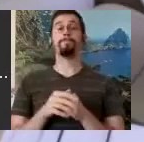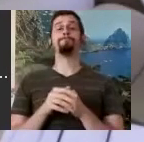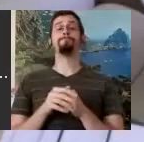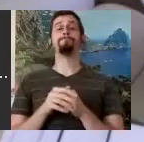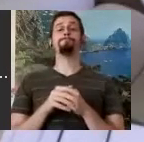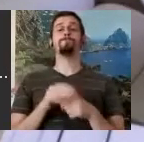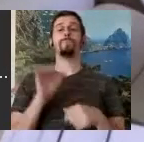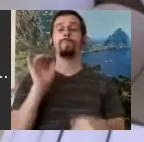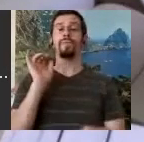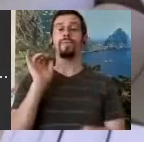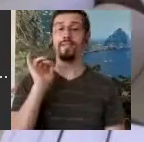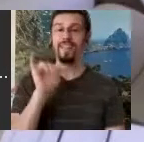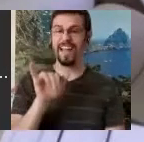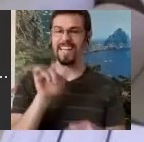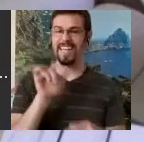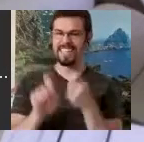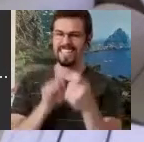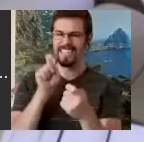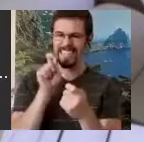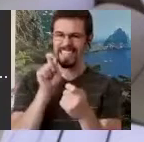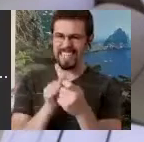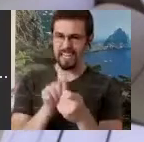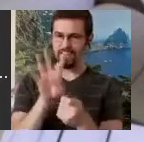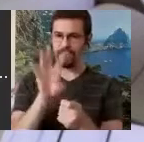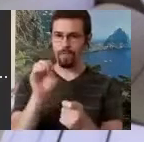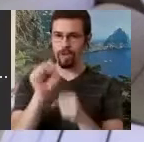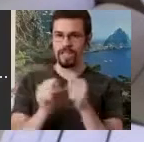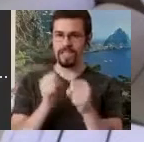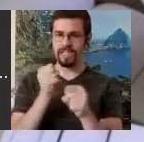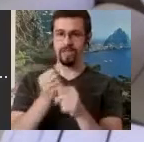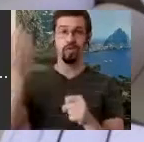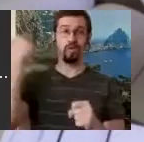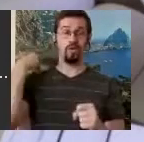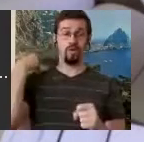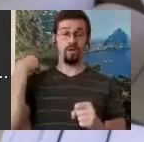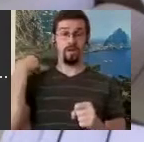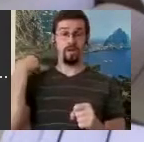years ago everybody and SignWriting because SignWriting came in six months.